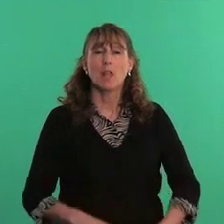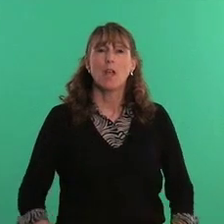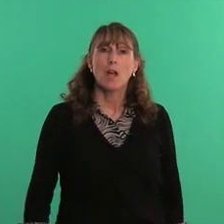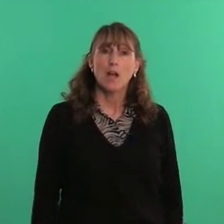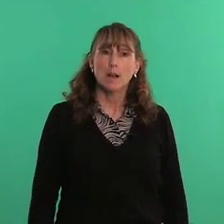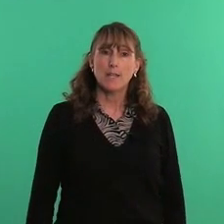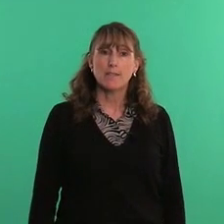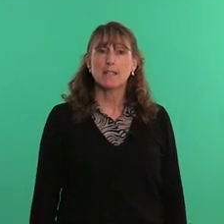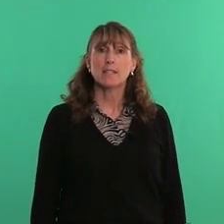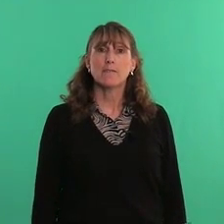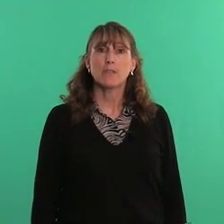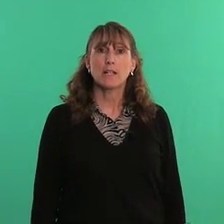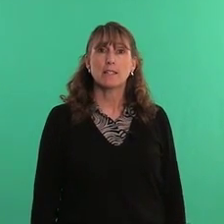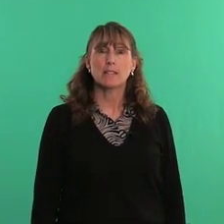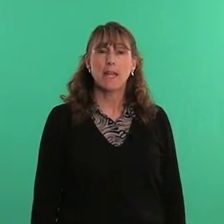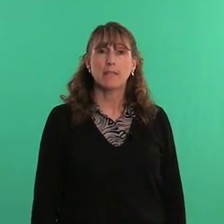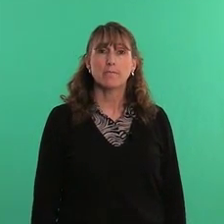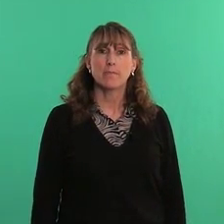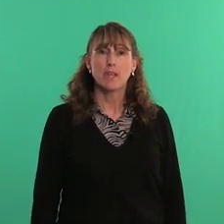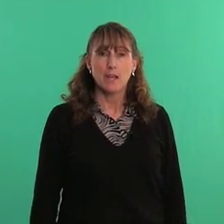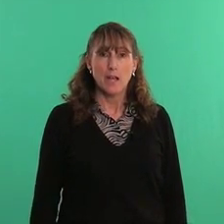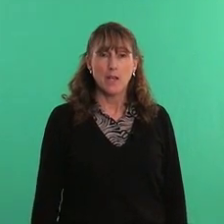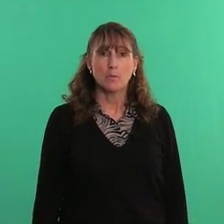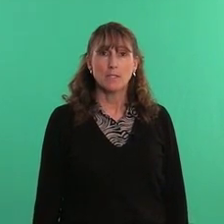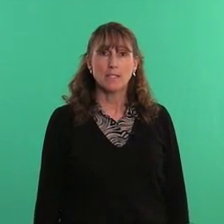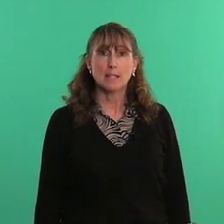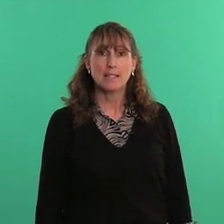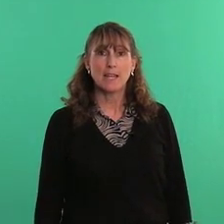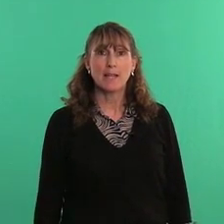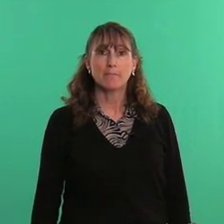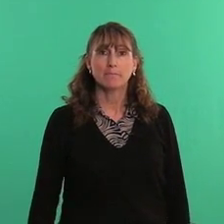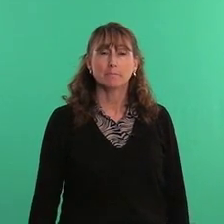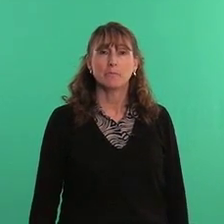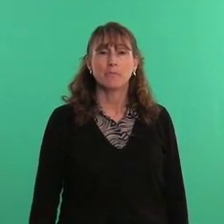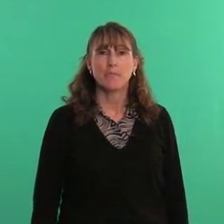Alright, that's it for Lesson 10 I hope to see you next time Thanks